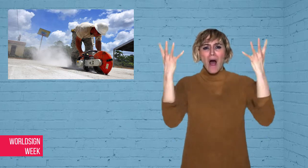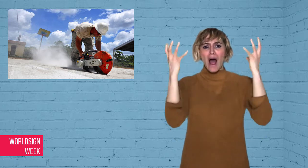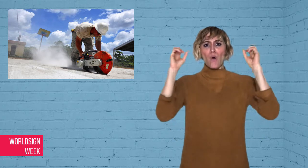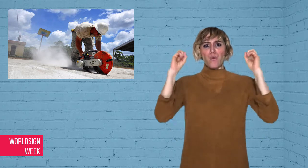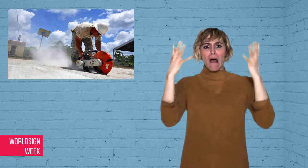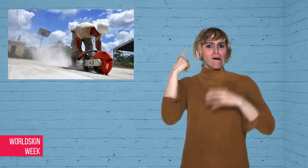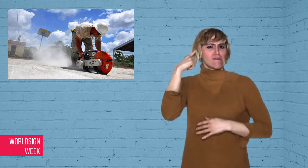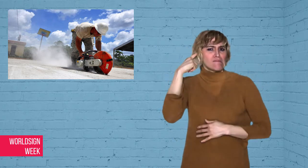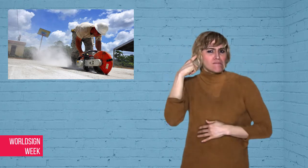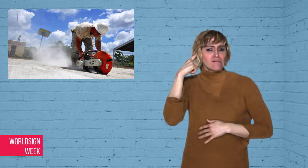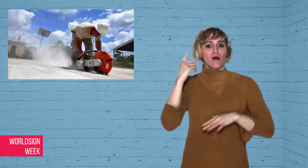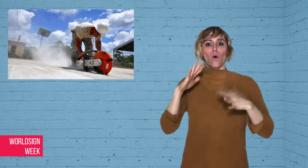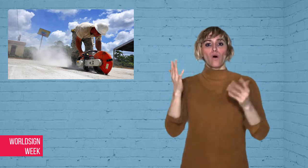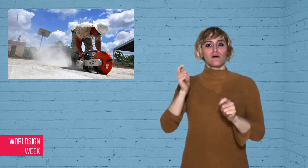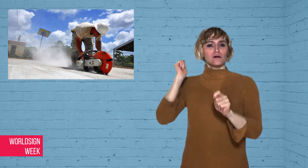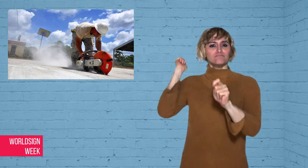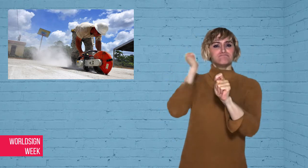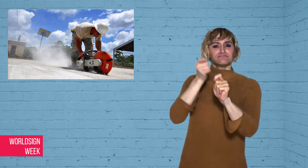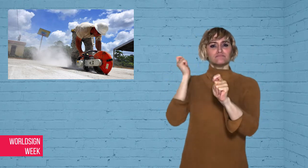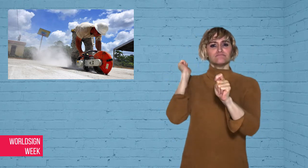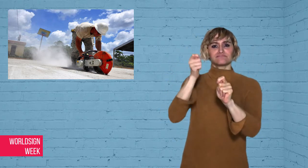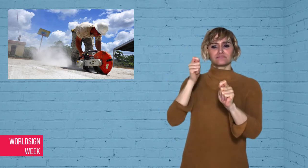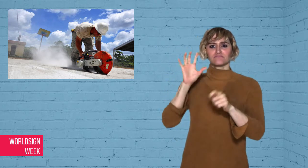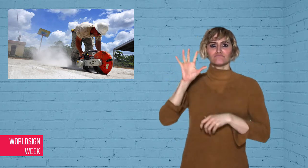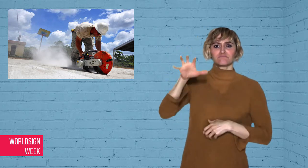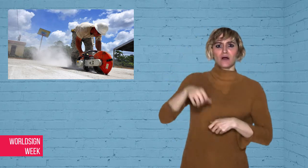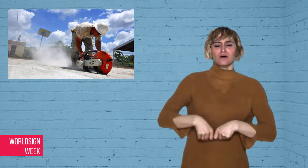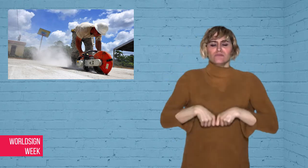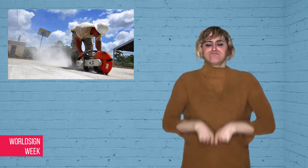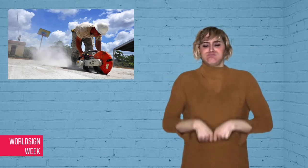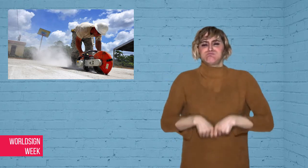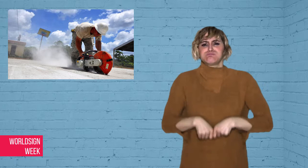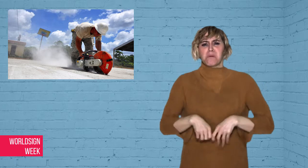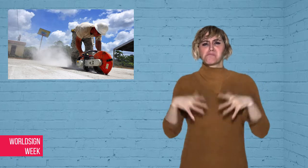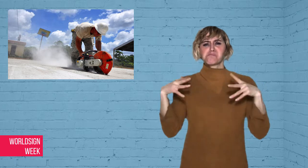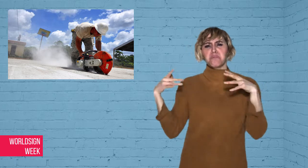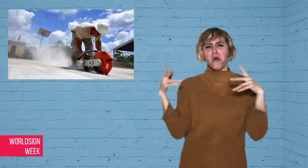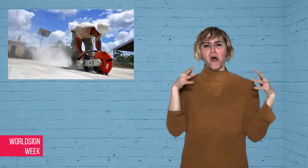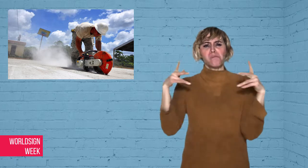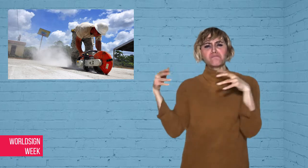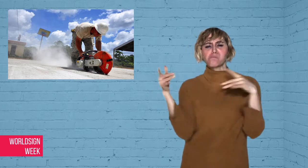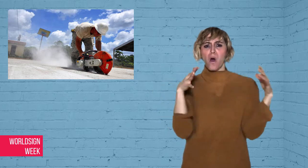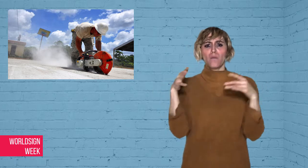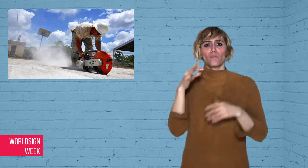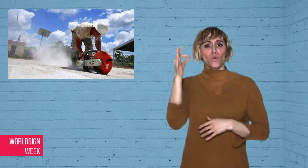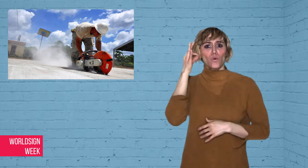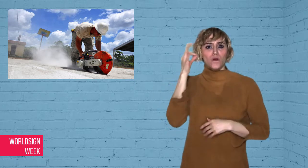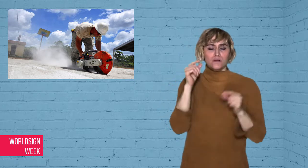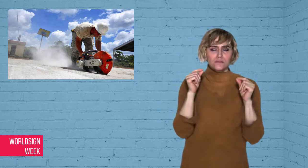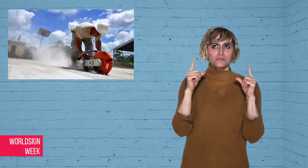where emergency vehicles or nearby